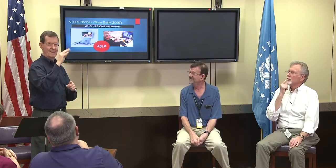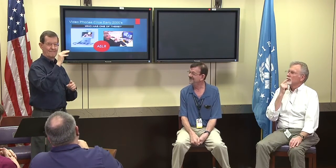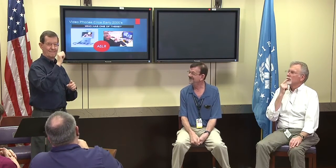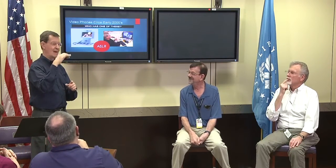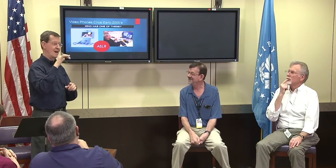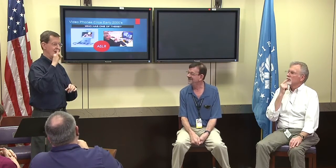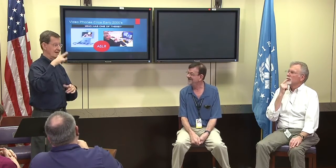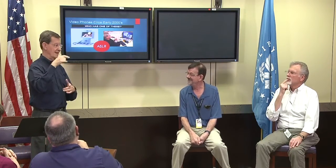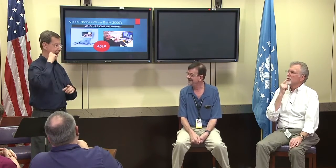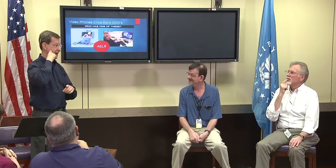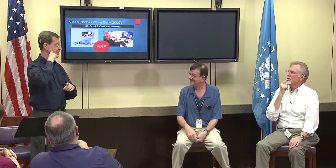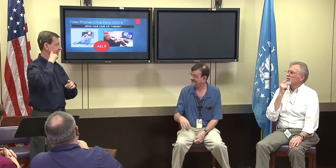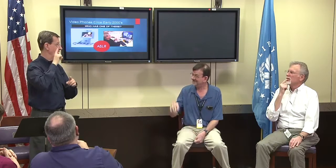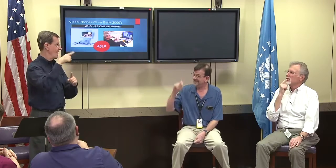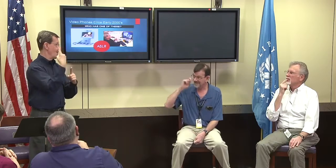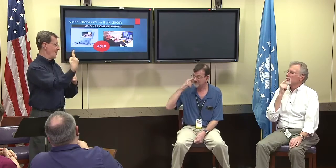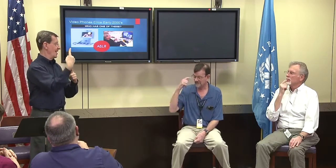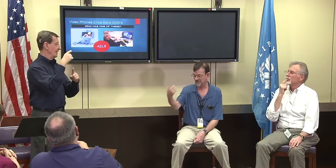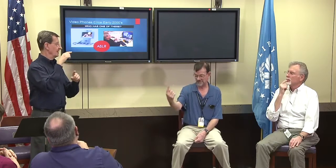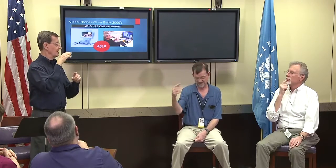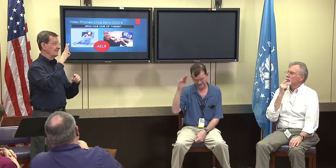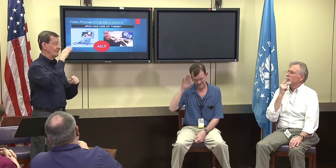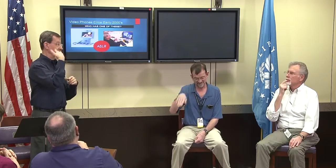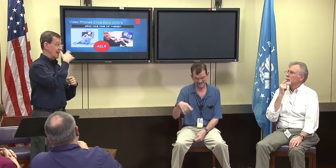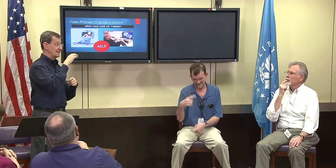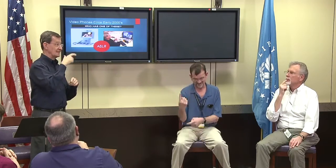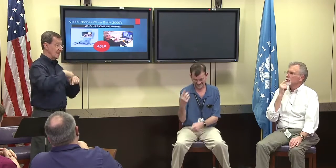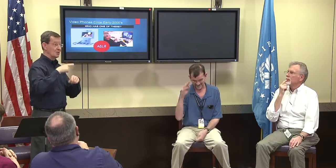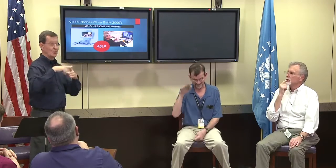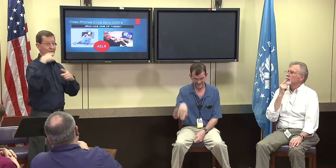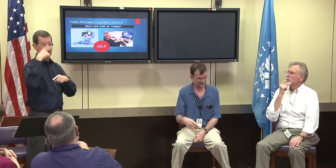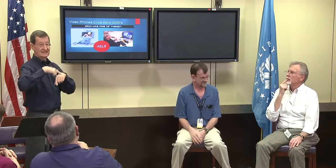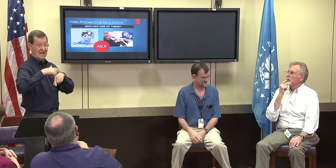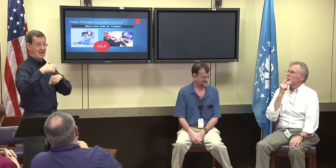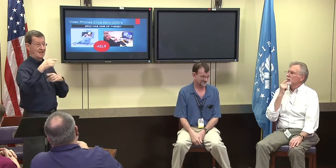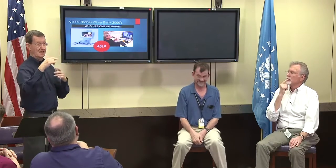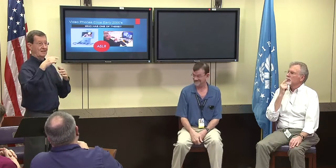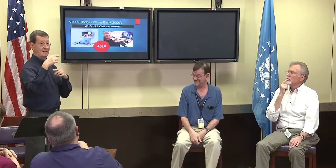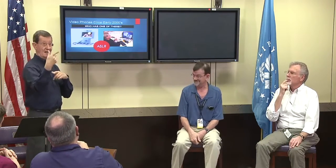but that's only within the Apple products within iPhone but it's face